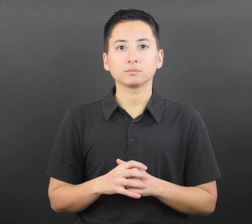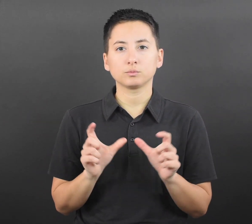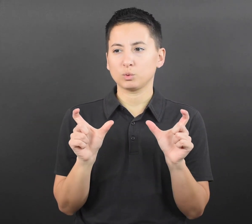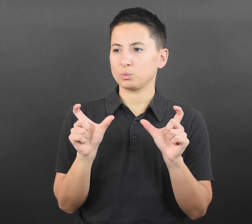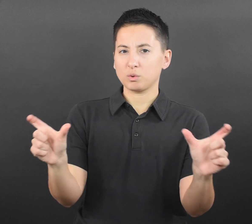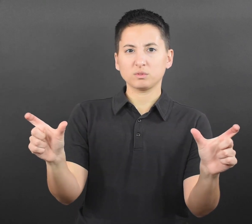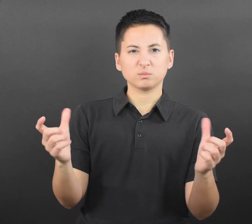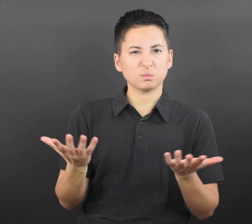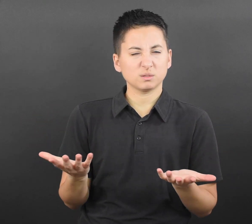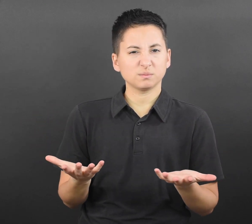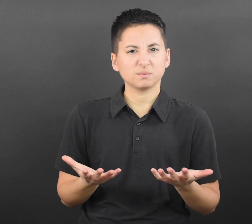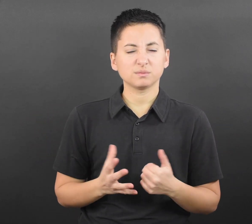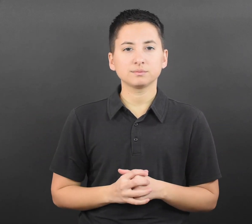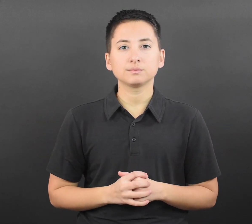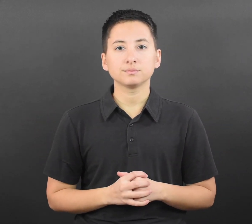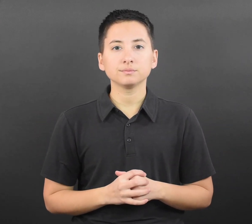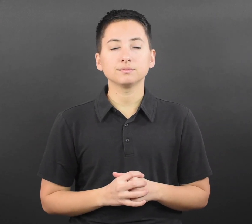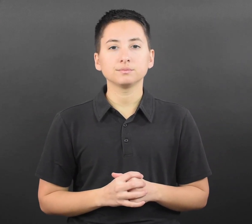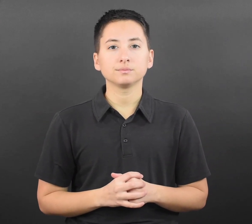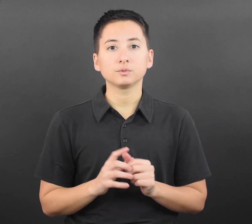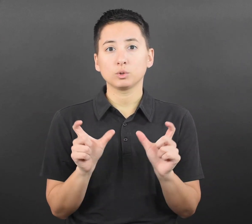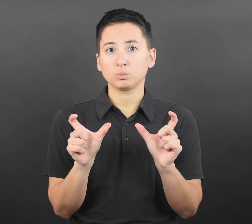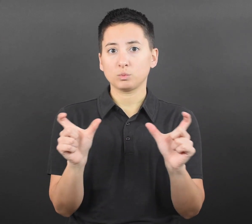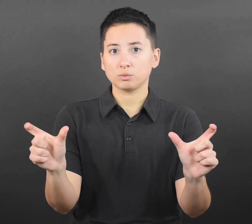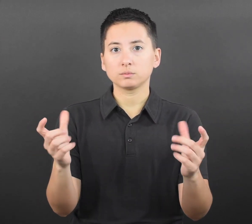What is quarantine? Quarantine is a